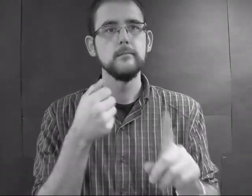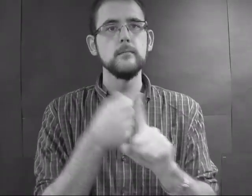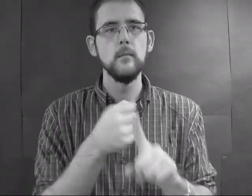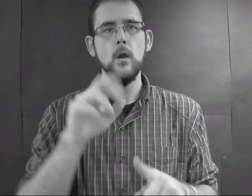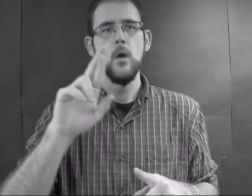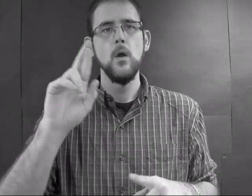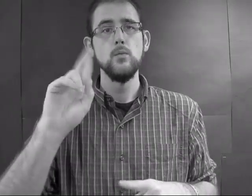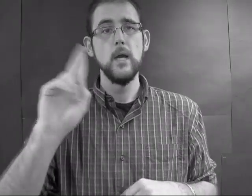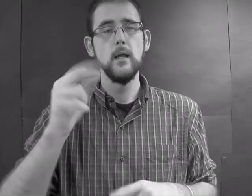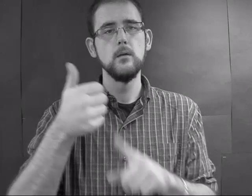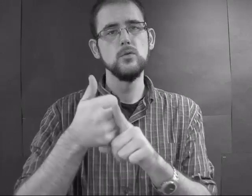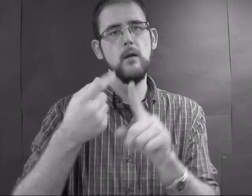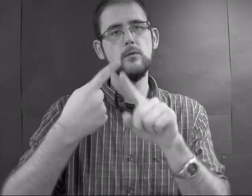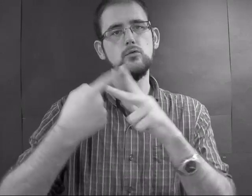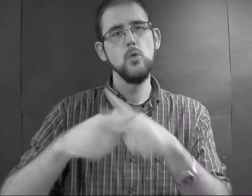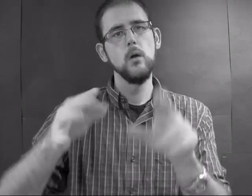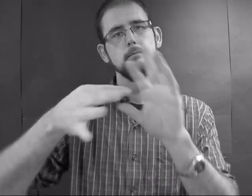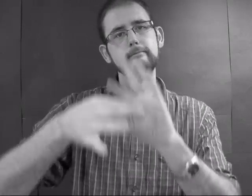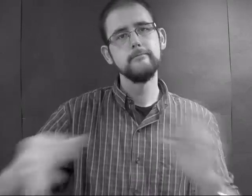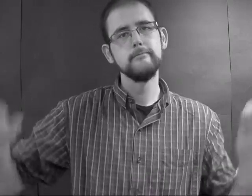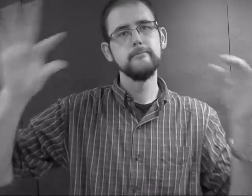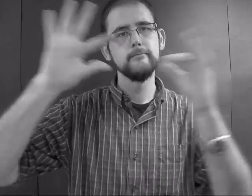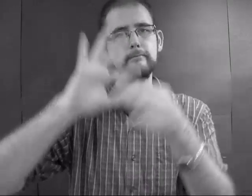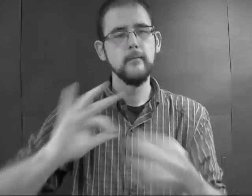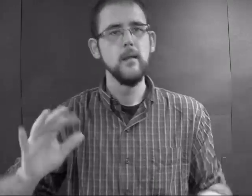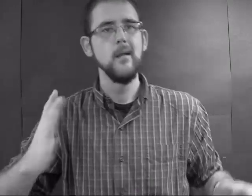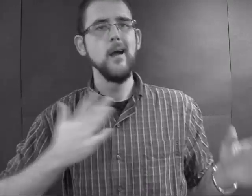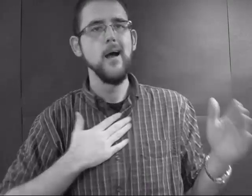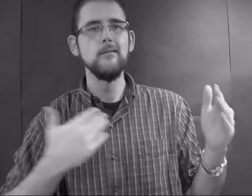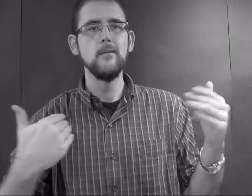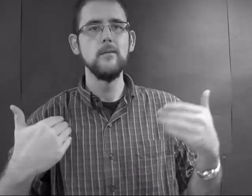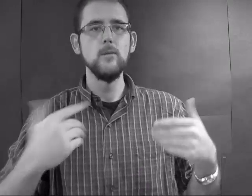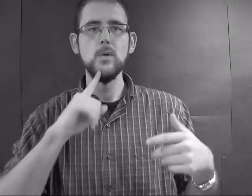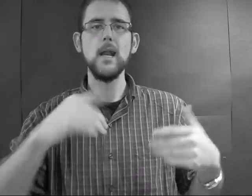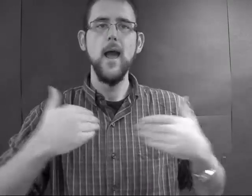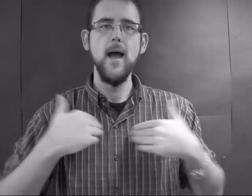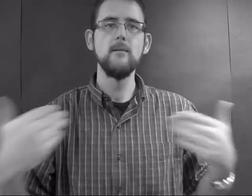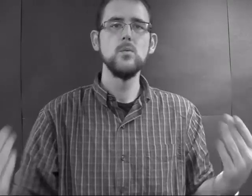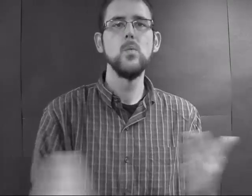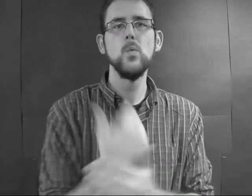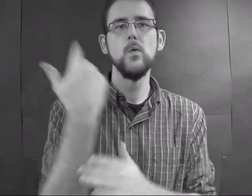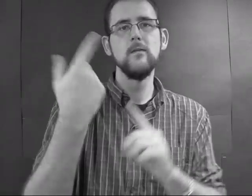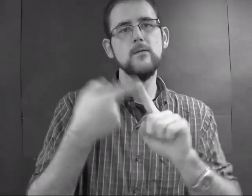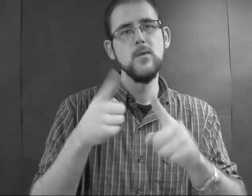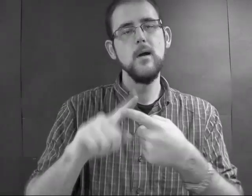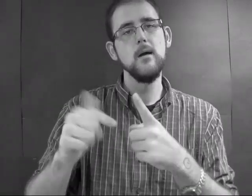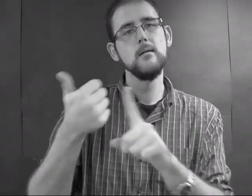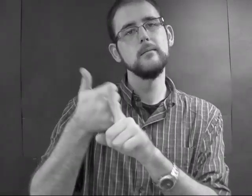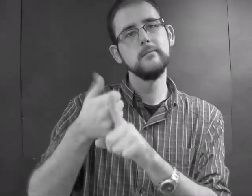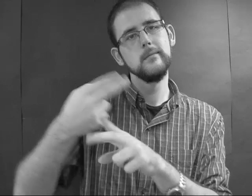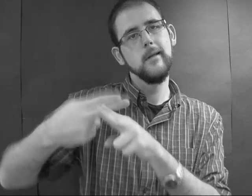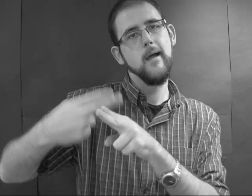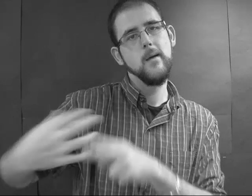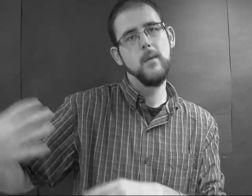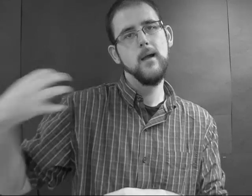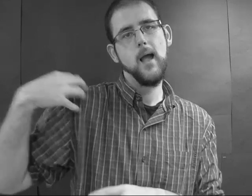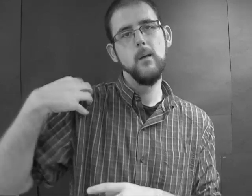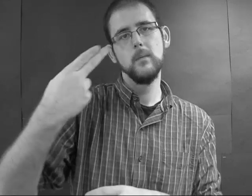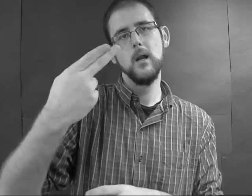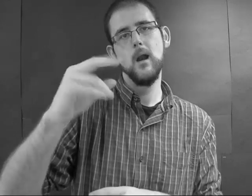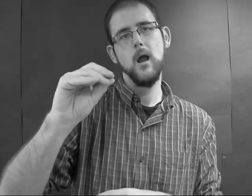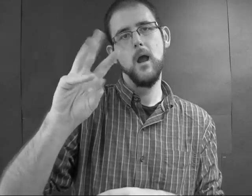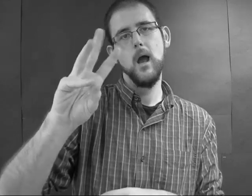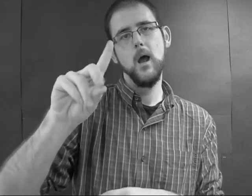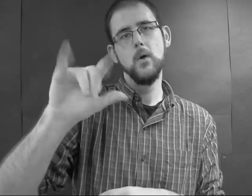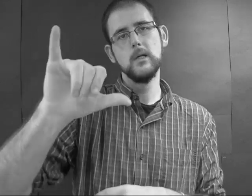In the meantime, Regan has made a new friend, named Captain Howdy.